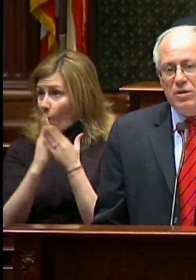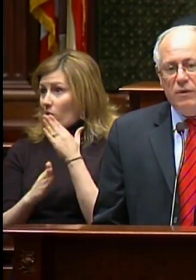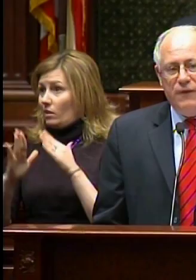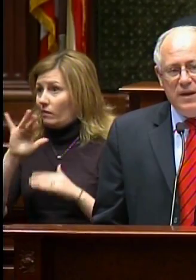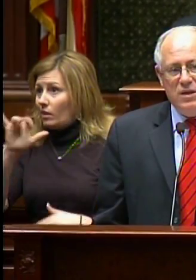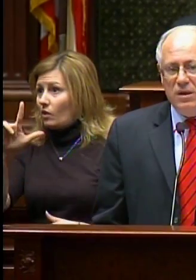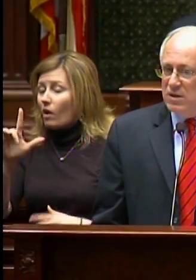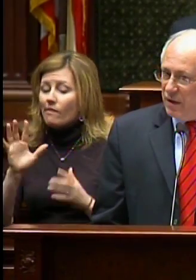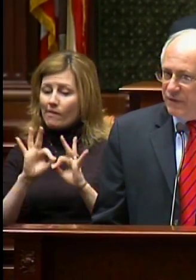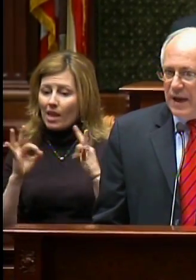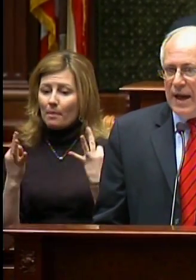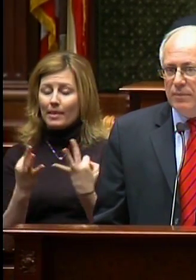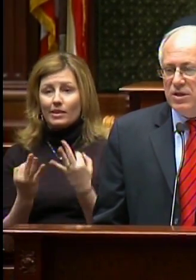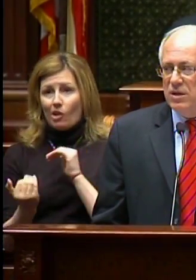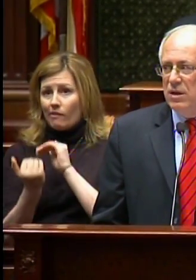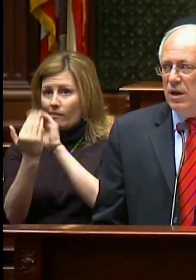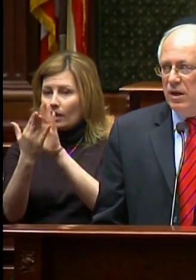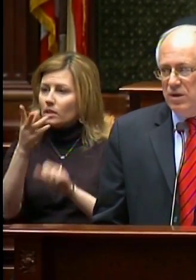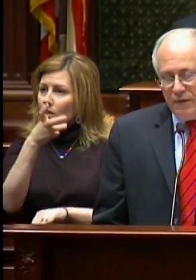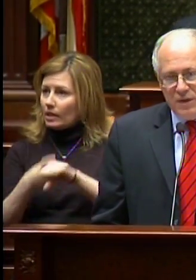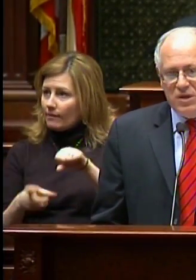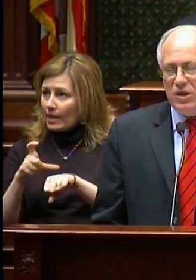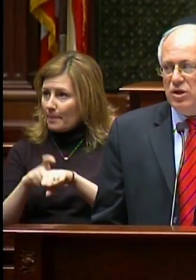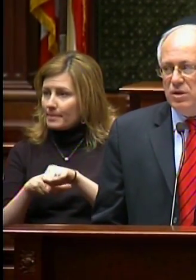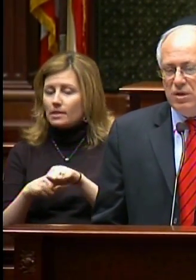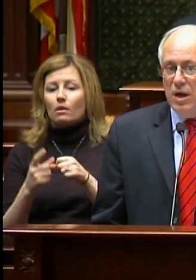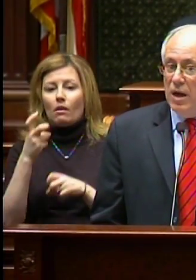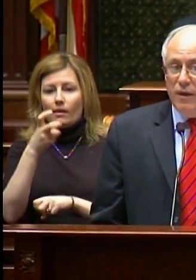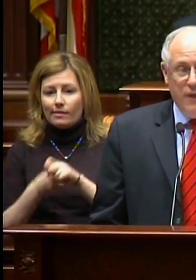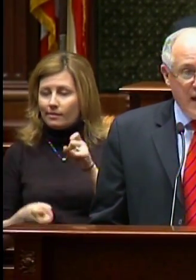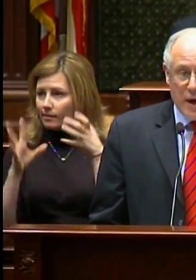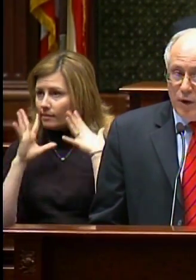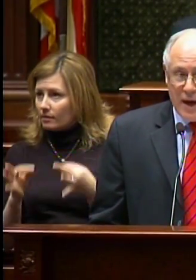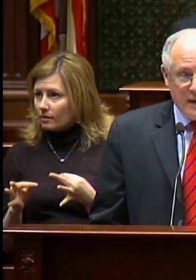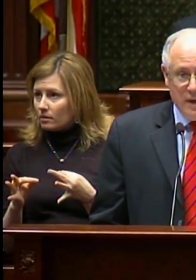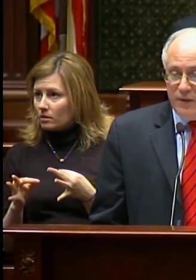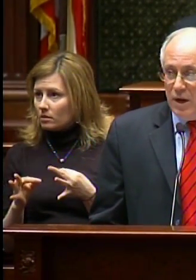are facing tough times and tough decisions. They’re not giving up.